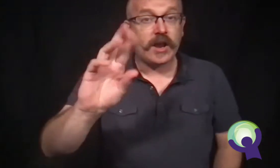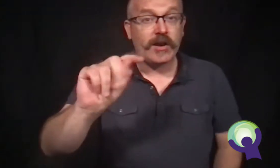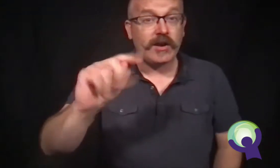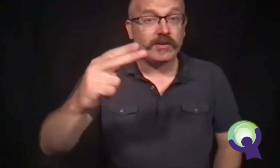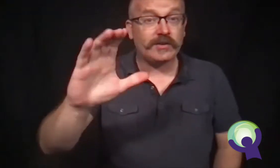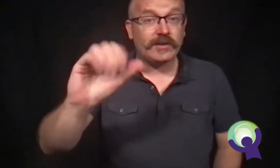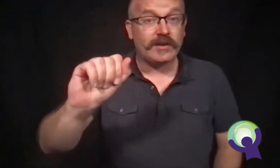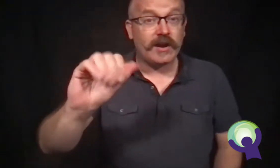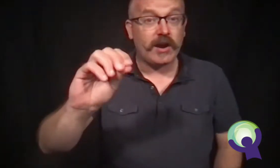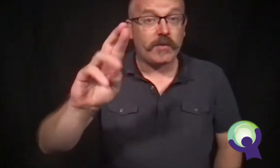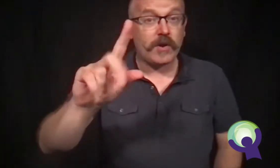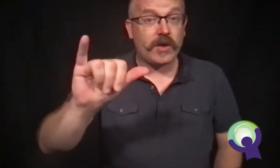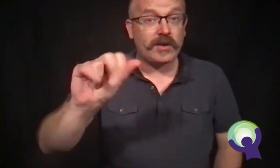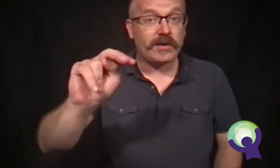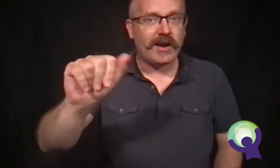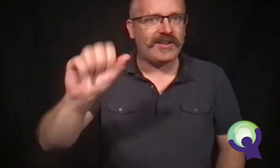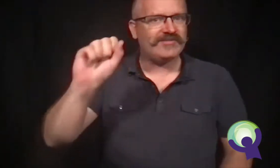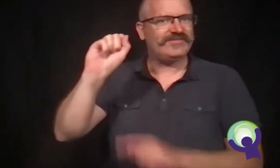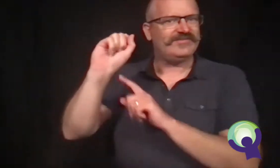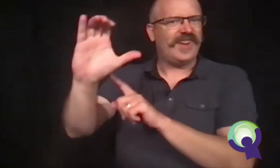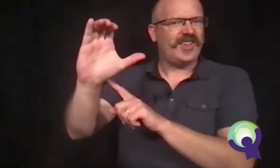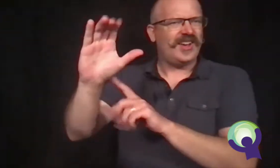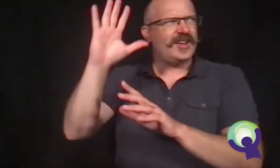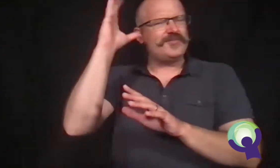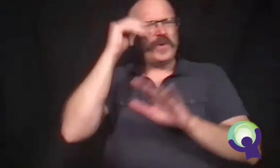It was a beautiful South Carolina summer day